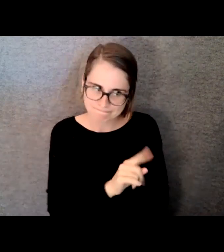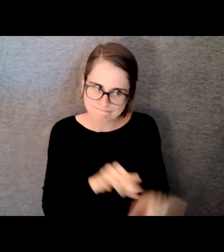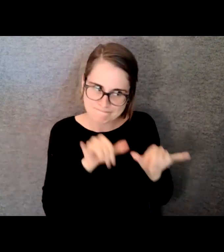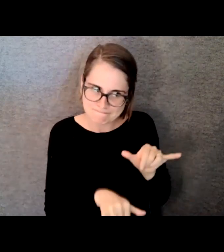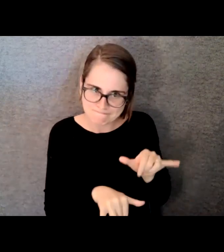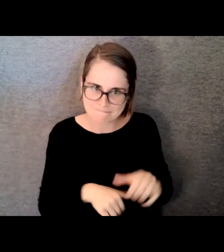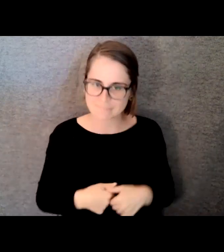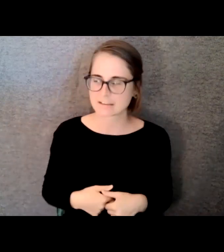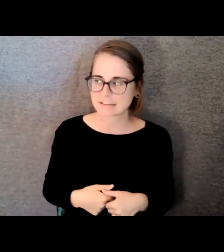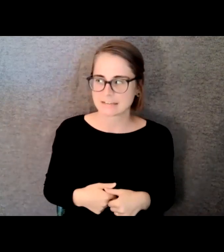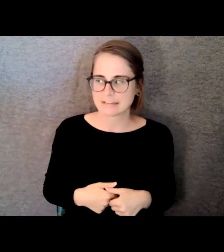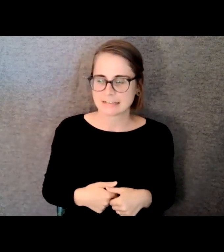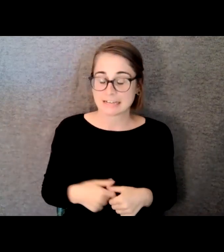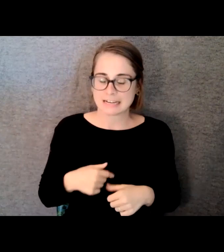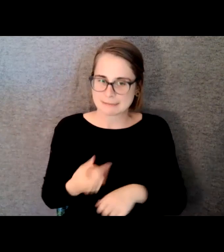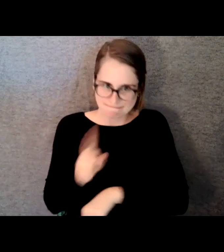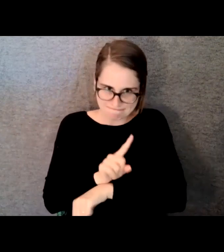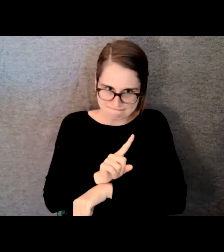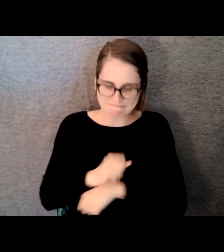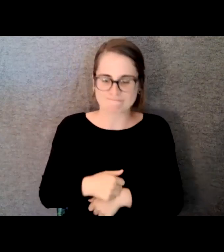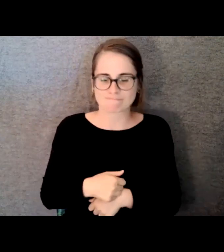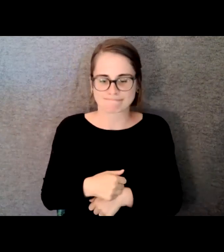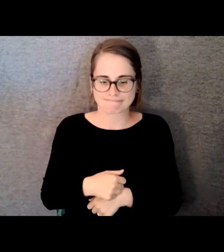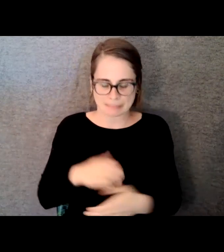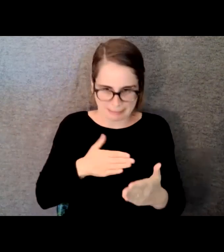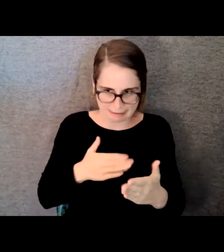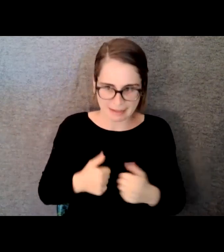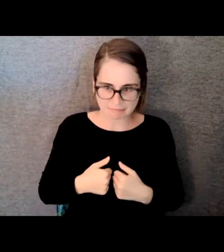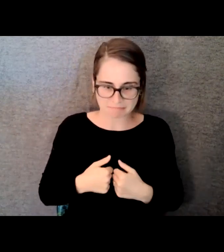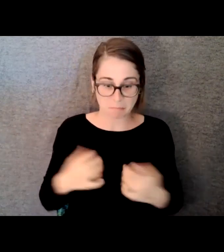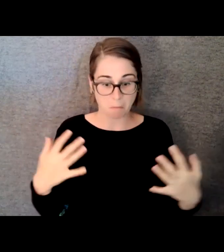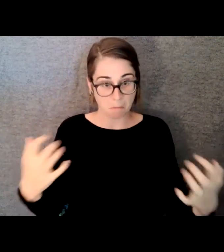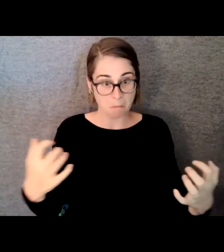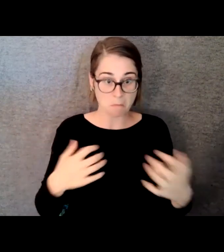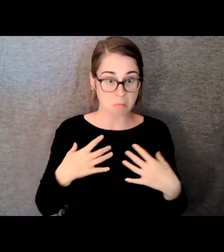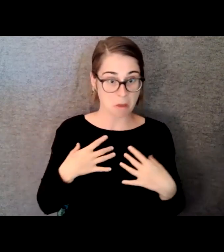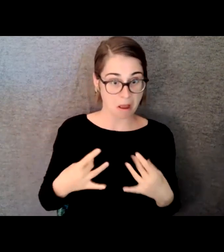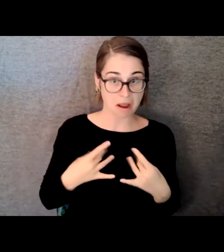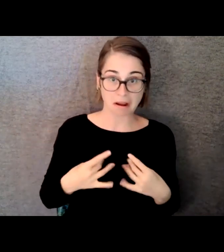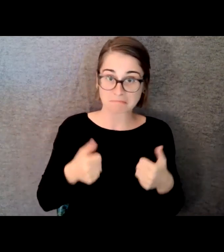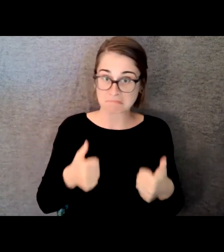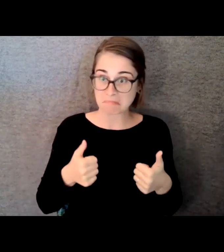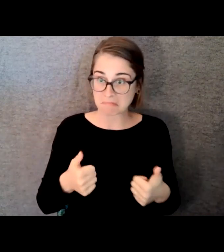So I got done with that, sent out some demos to other clubs around the city. And started